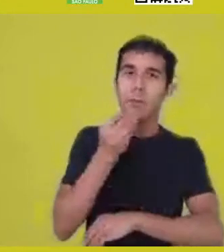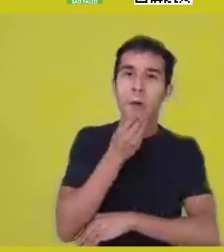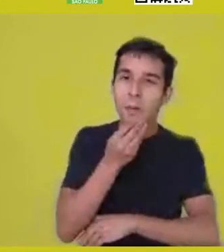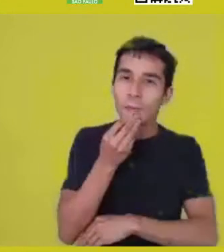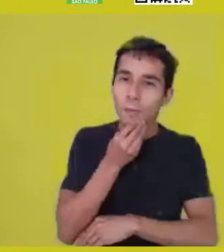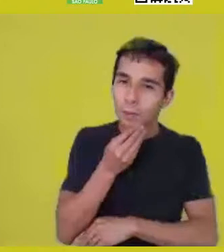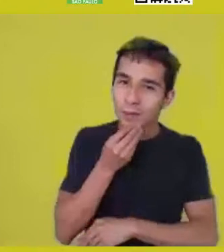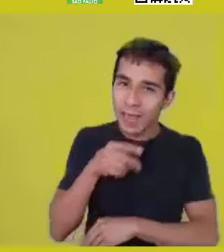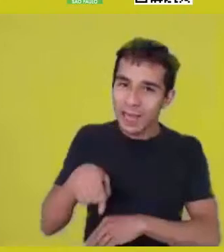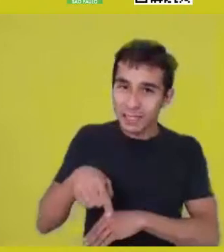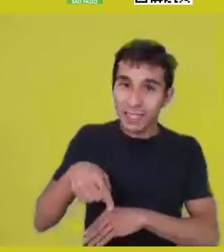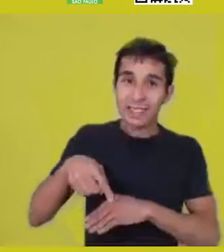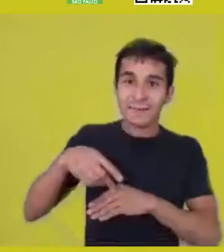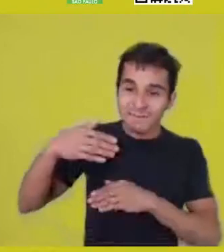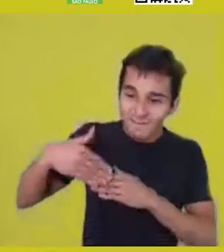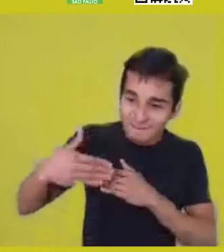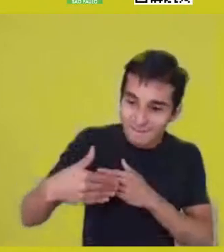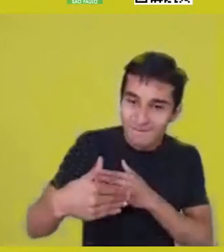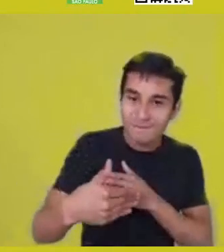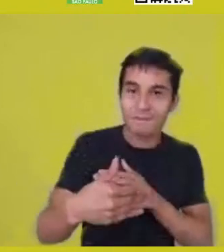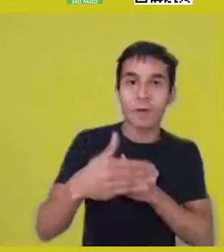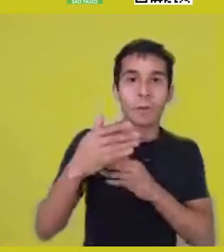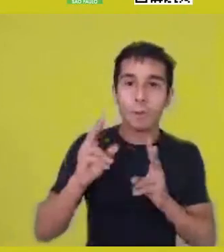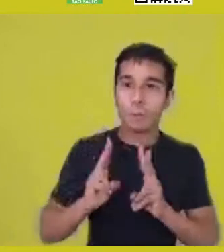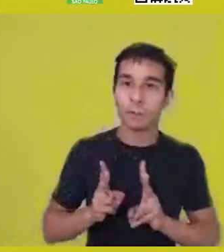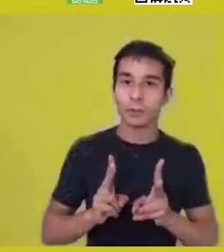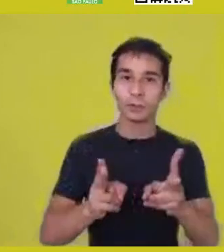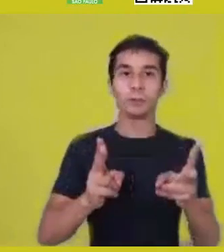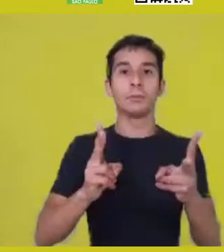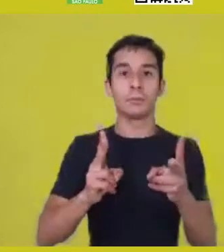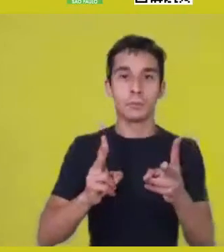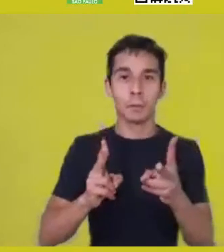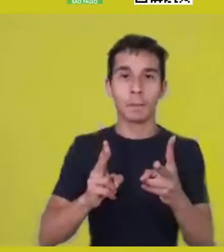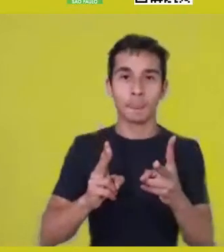thought, behavior, ethic poetics.